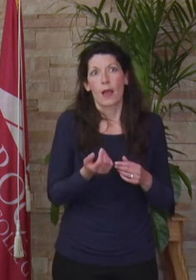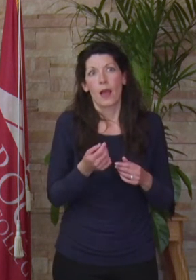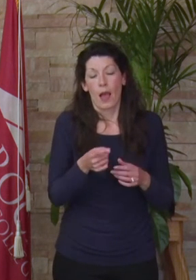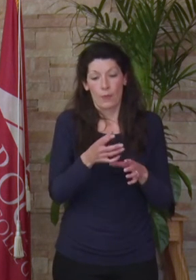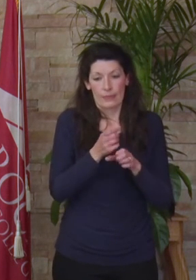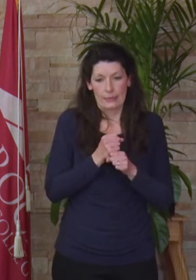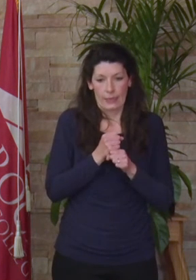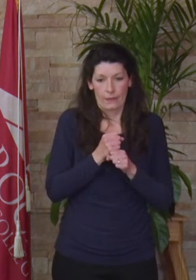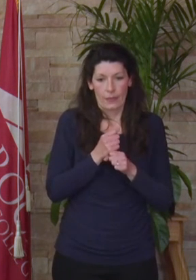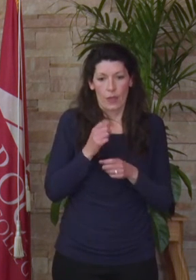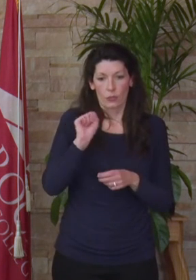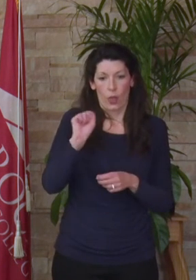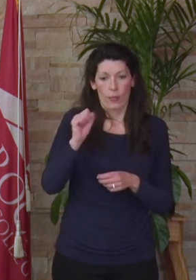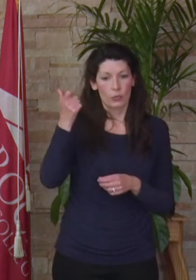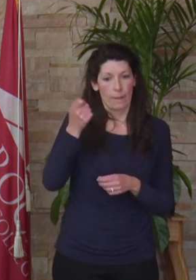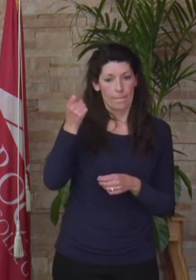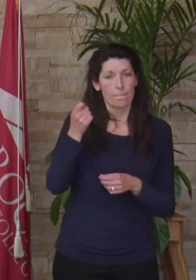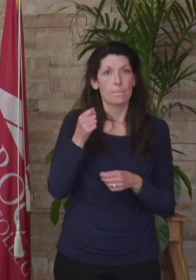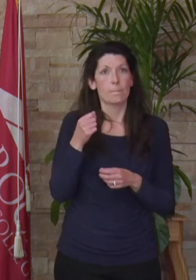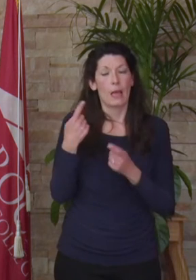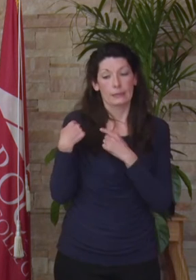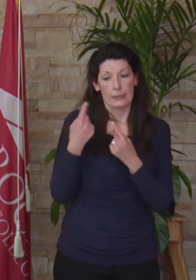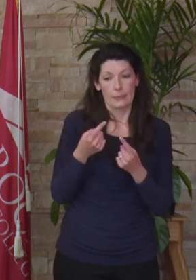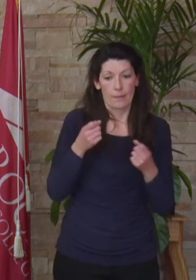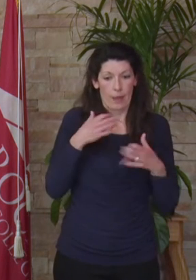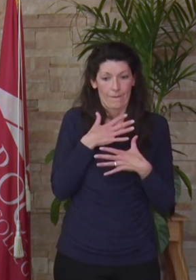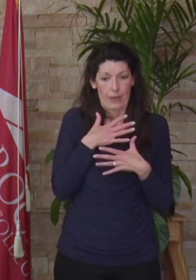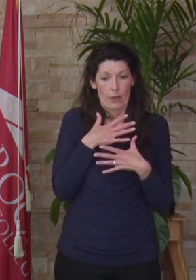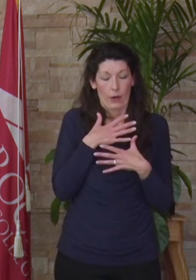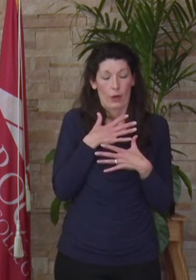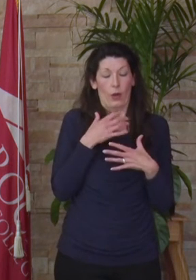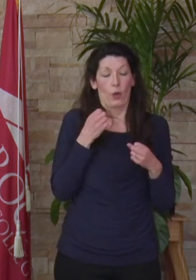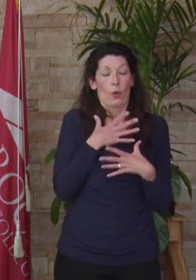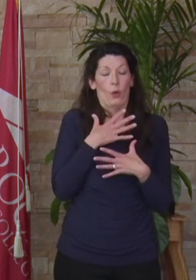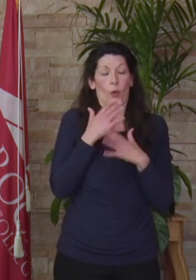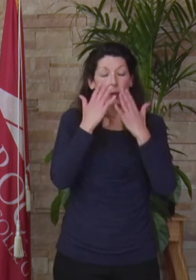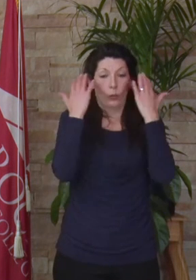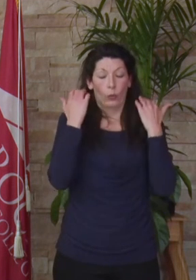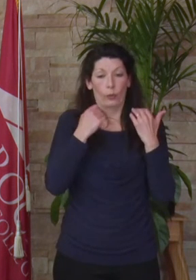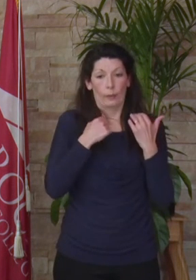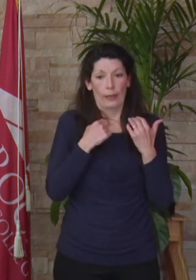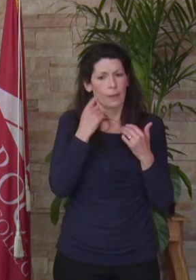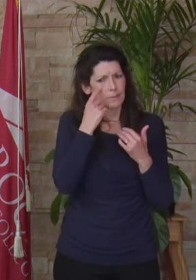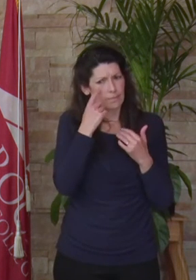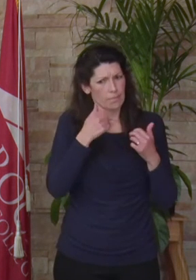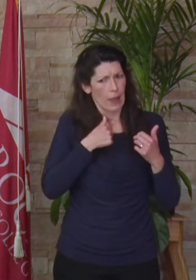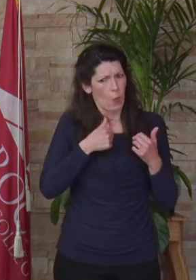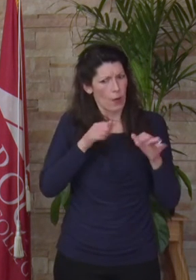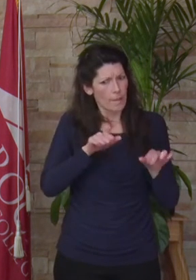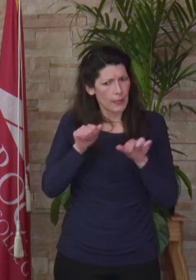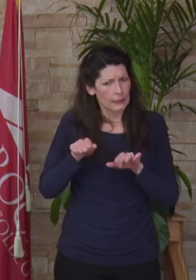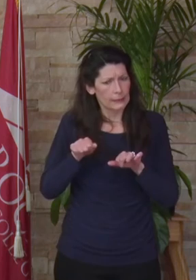for a scholarship. Since then, fear overwhelmed me. I was skeptical of my own abilities. Did I